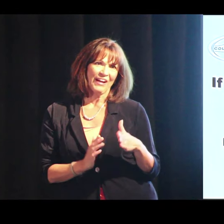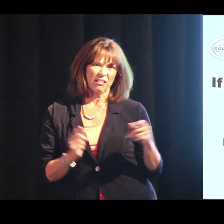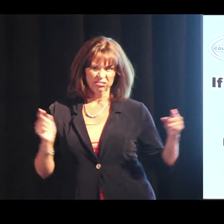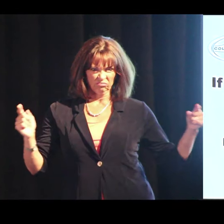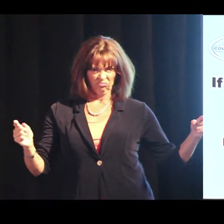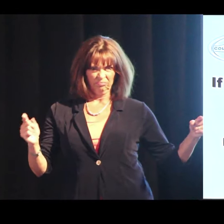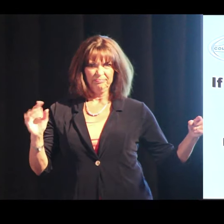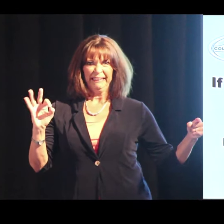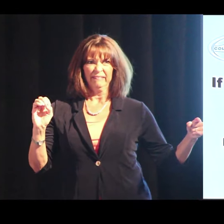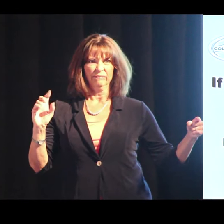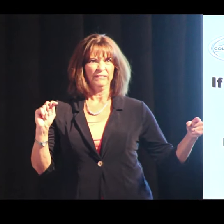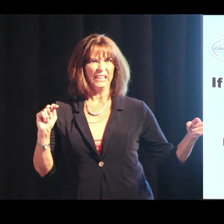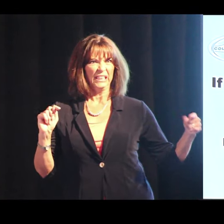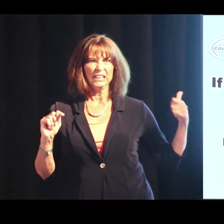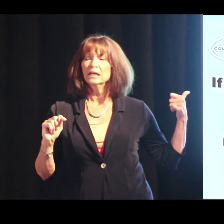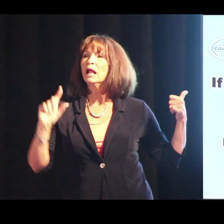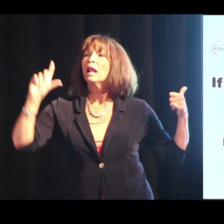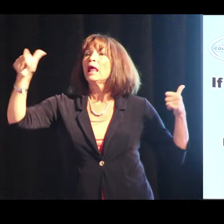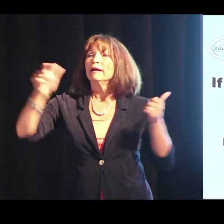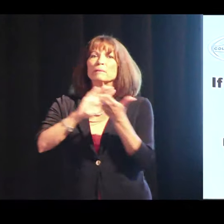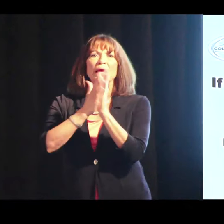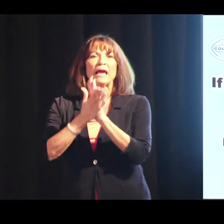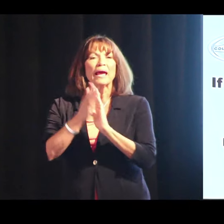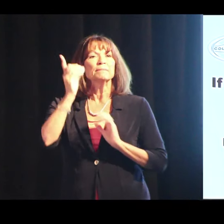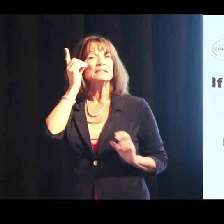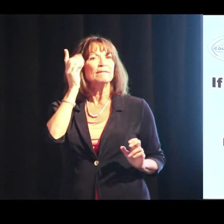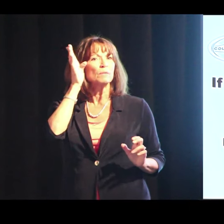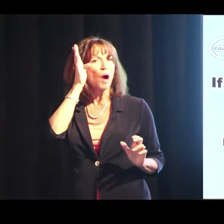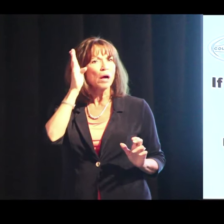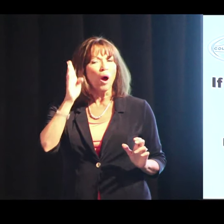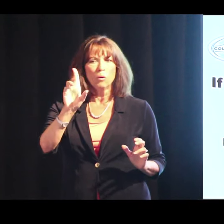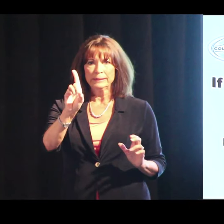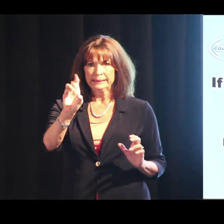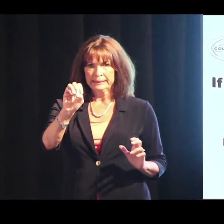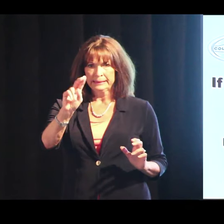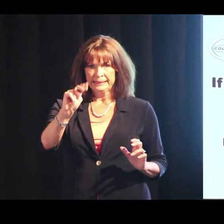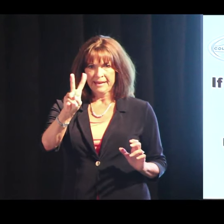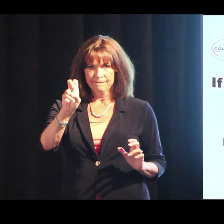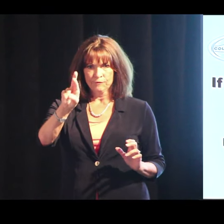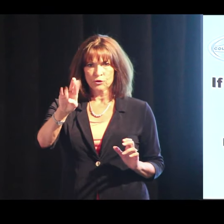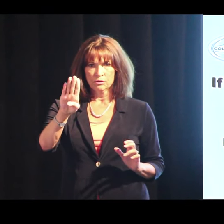He had really big feet. Later he became a Denver Bronco.